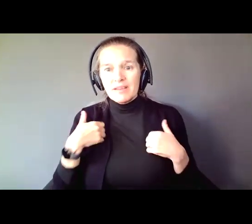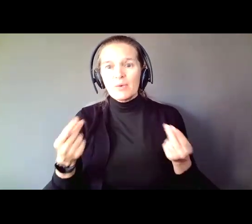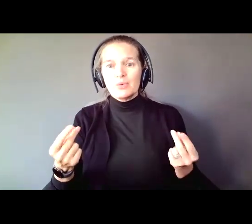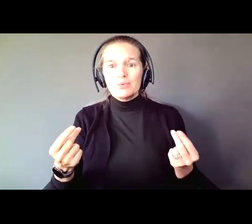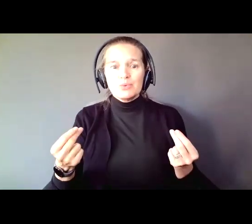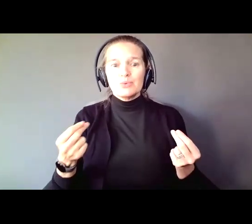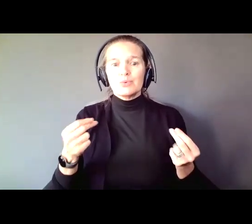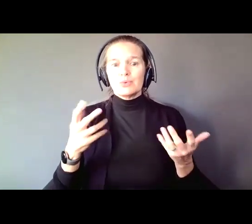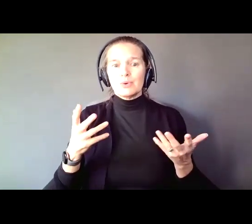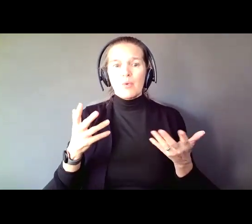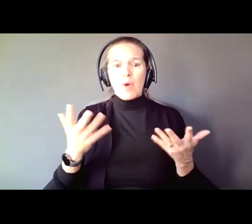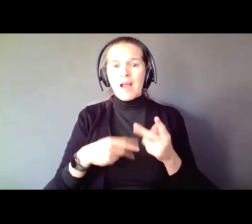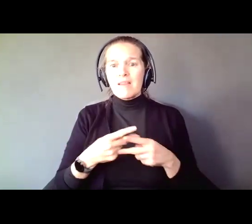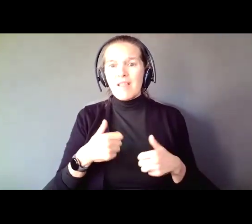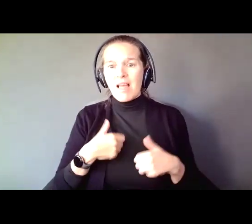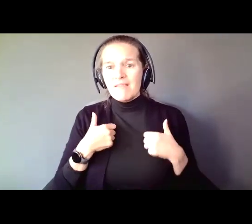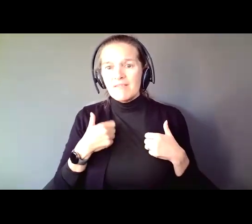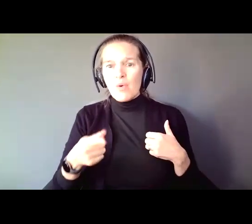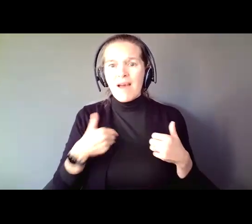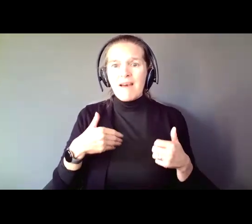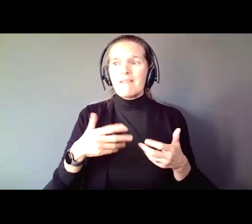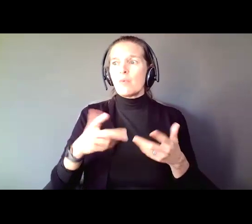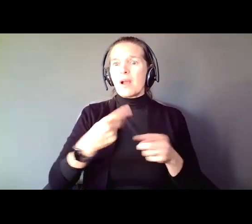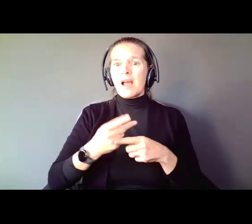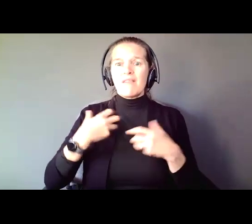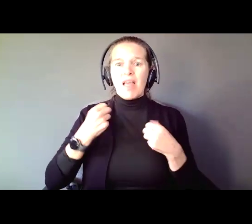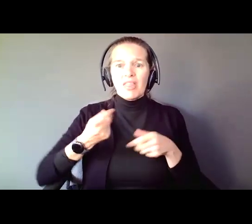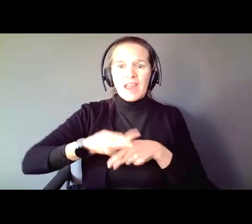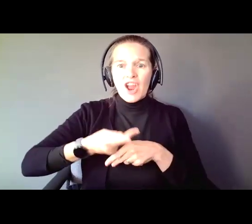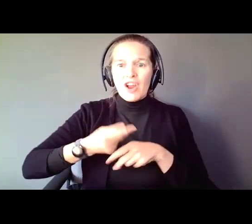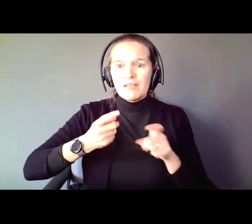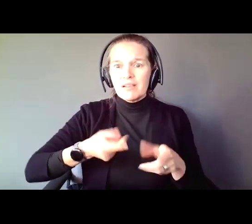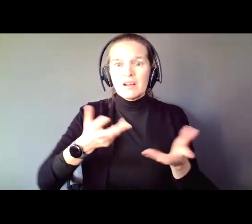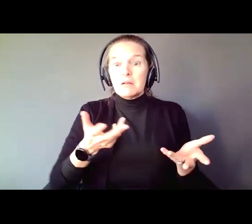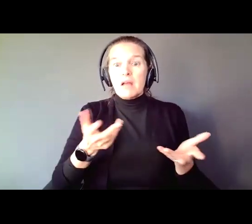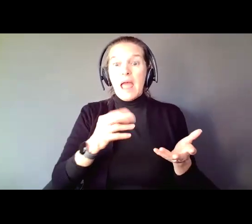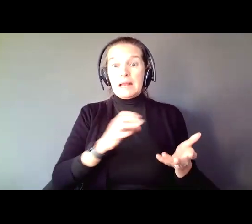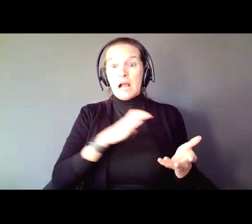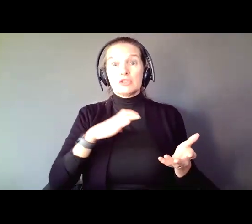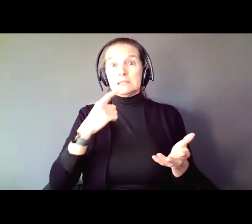whether you work, what kind of healthcare you get, as the Congress said, sometimes when you die.